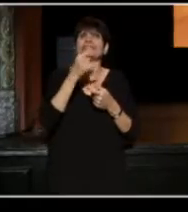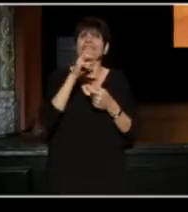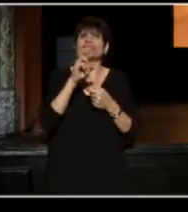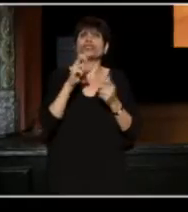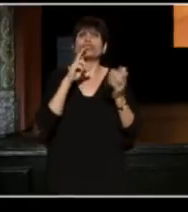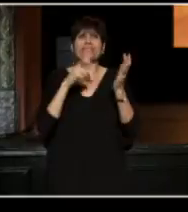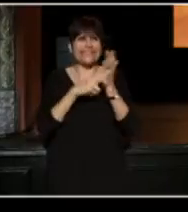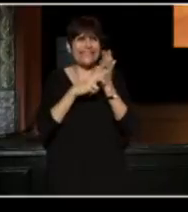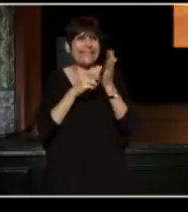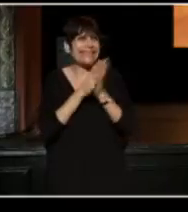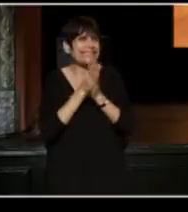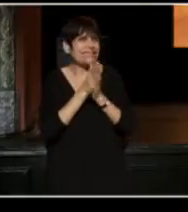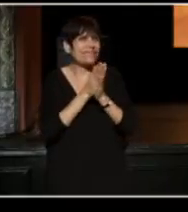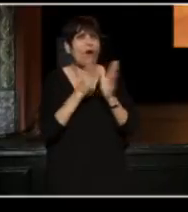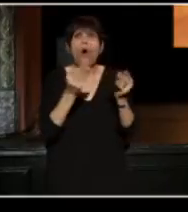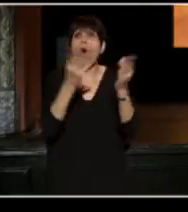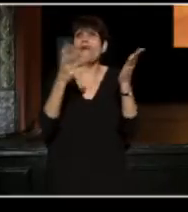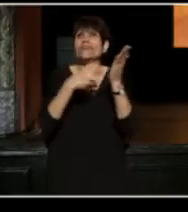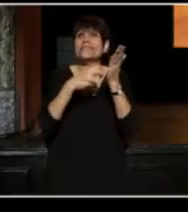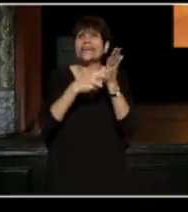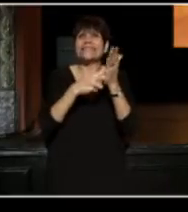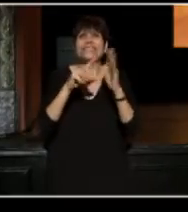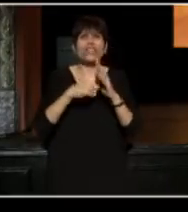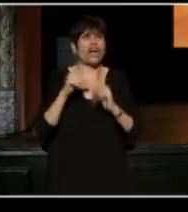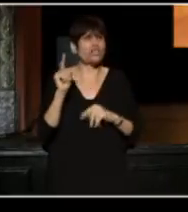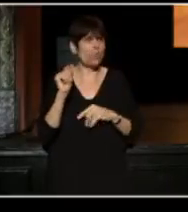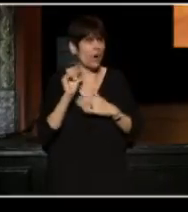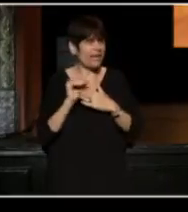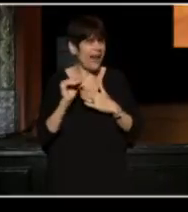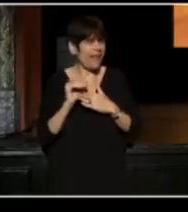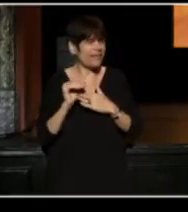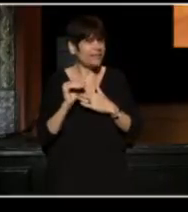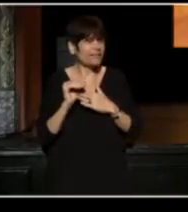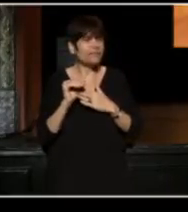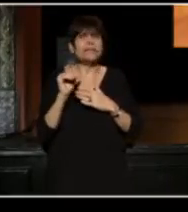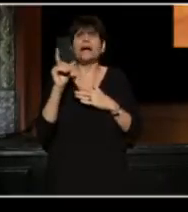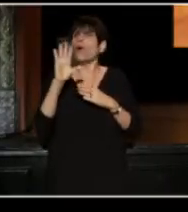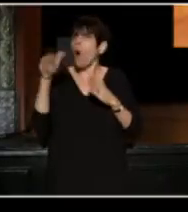that was offering tickets starting at 20 dollars, at all performances,